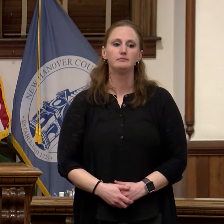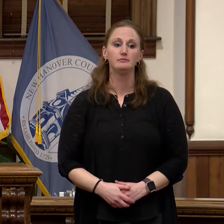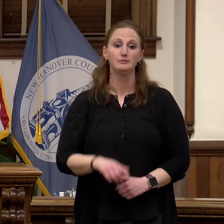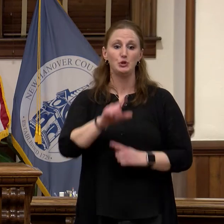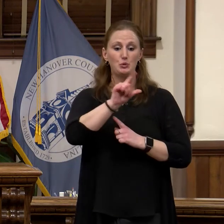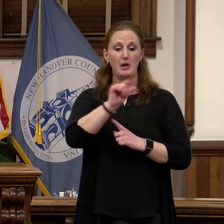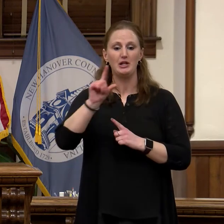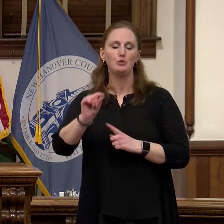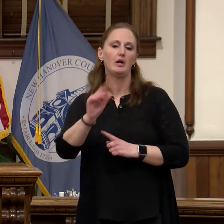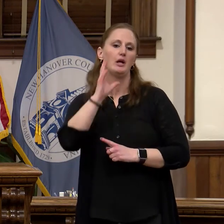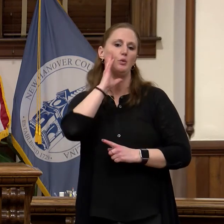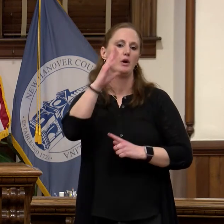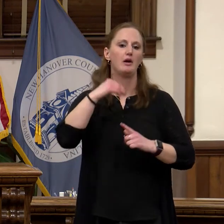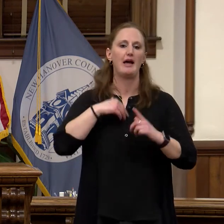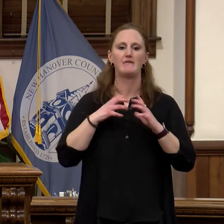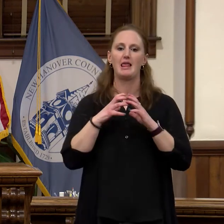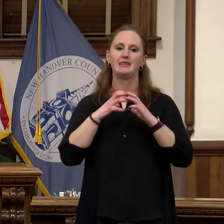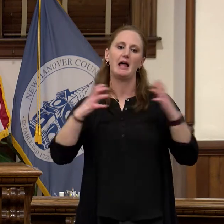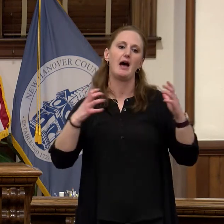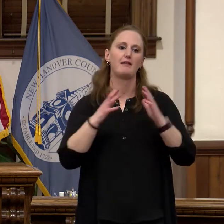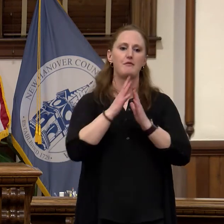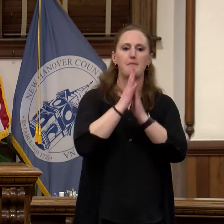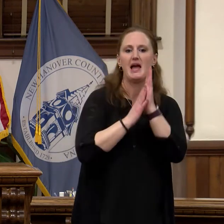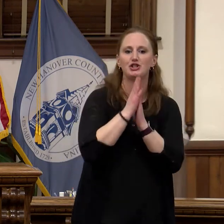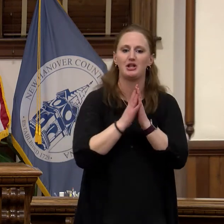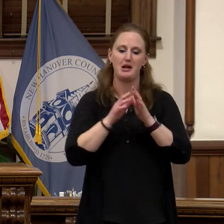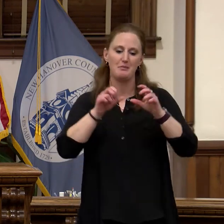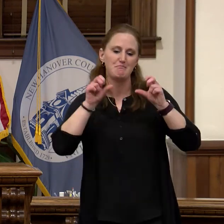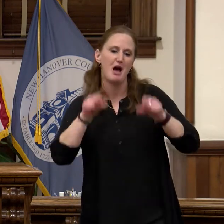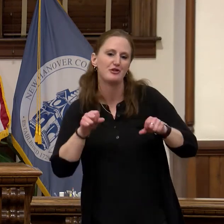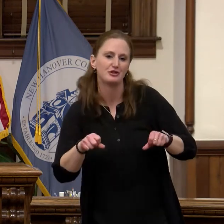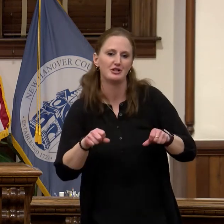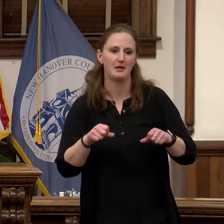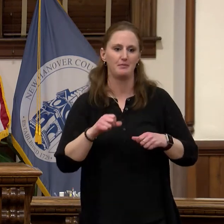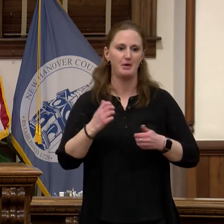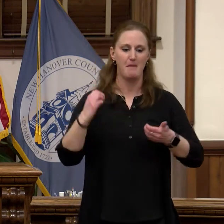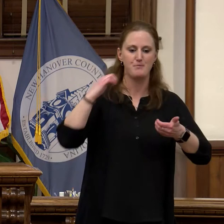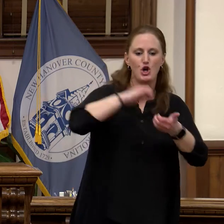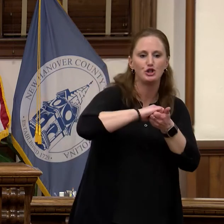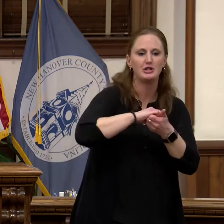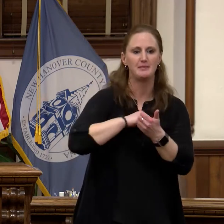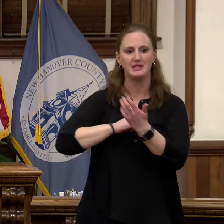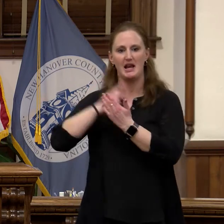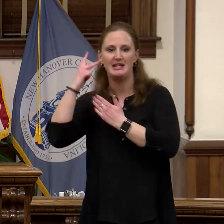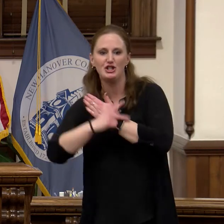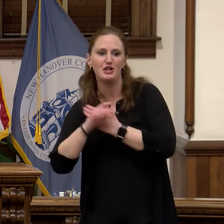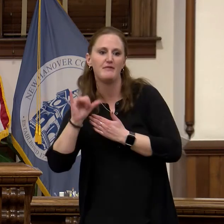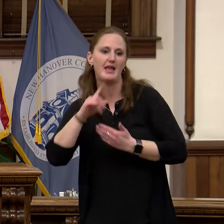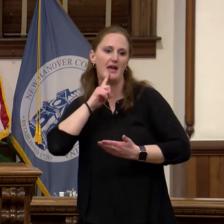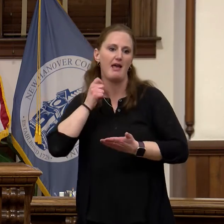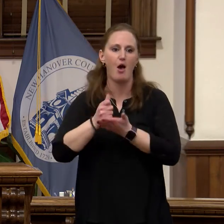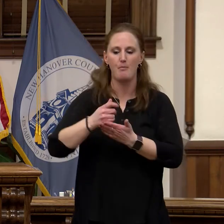filled with passions and possibility that's going to be a year of partnerships and initiatives that help everyone no matter if you live in the